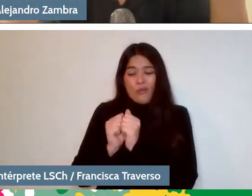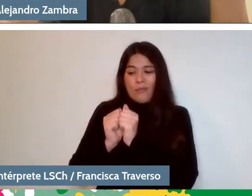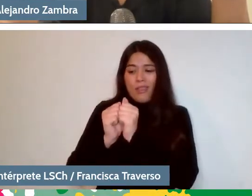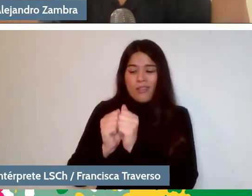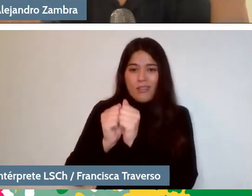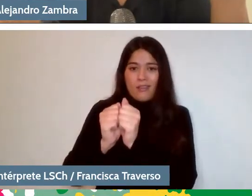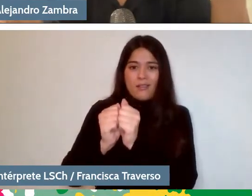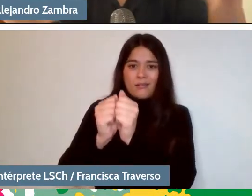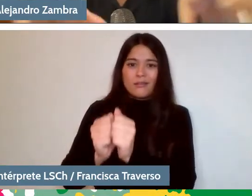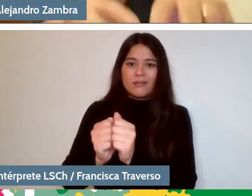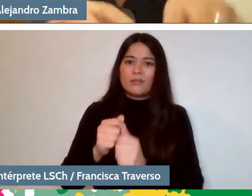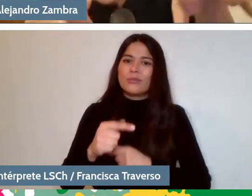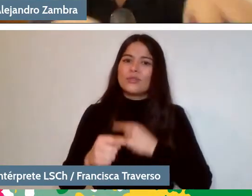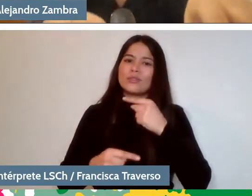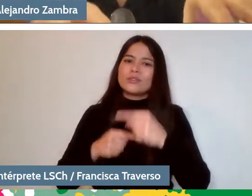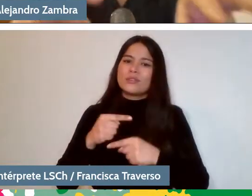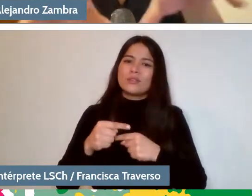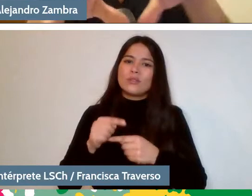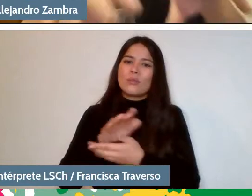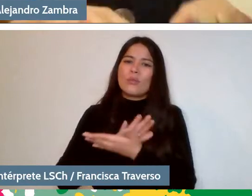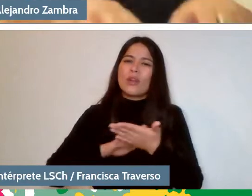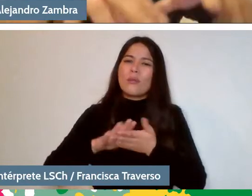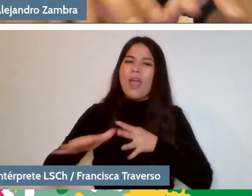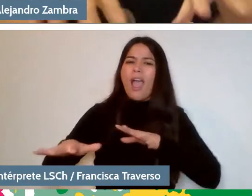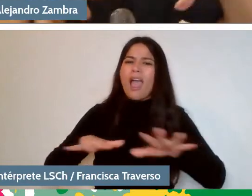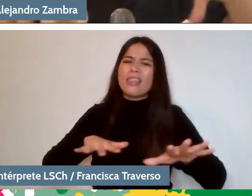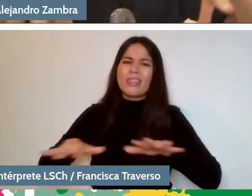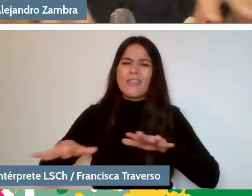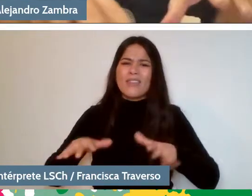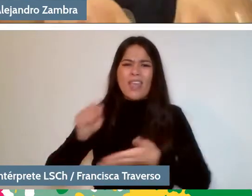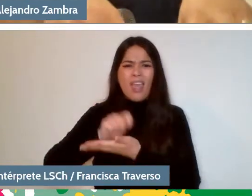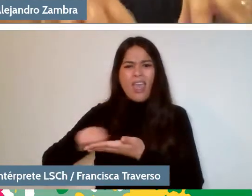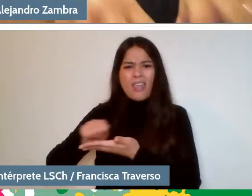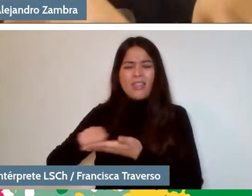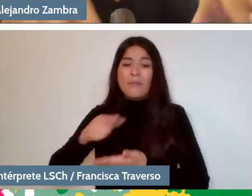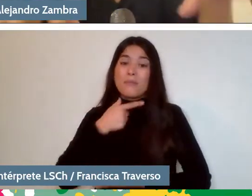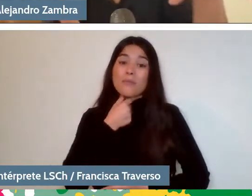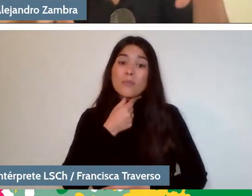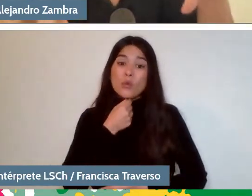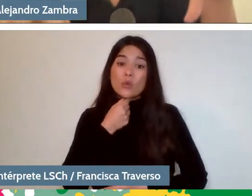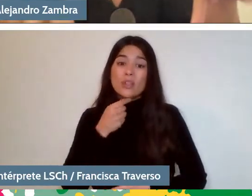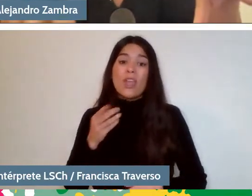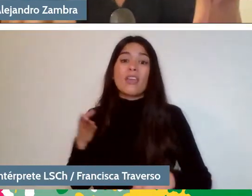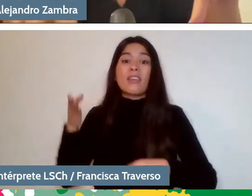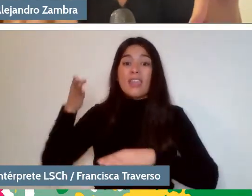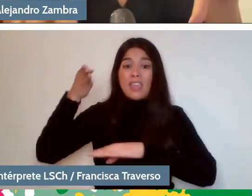I mean, for example, an activity that I really like is reading the newspaper of the day you were born.